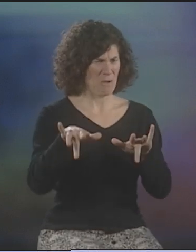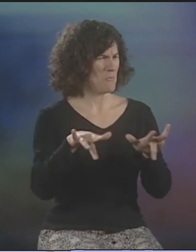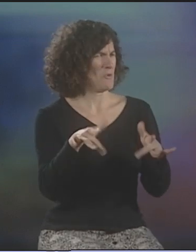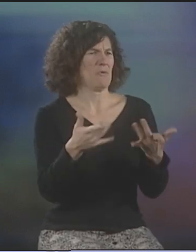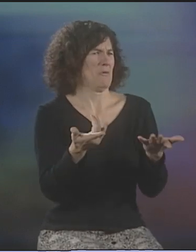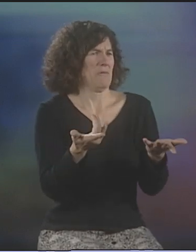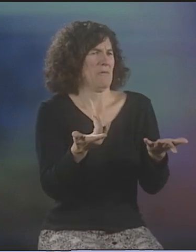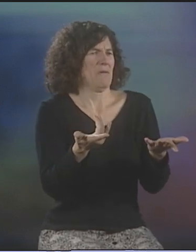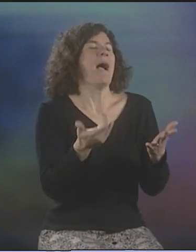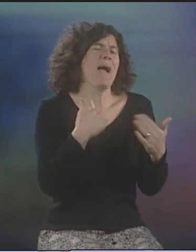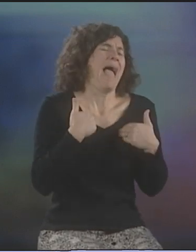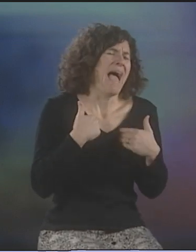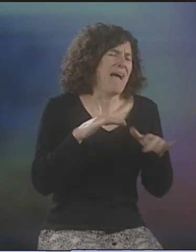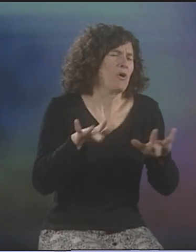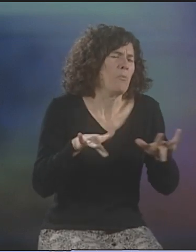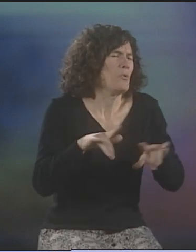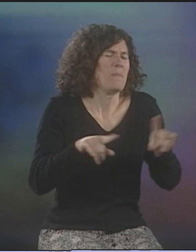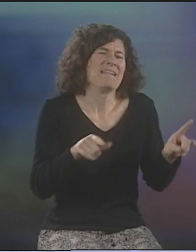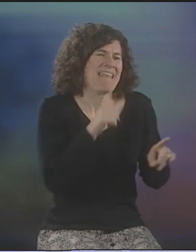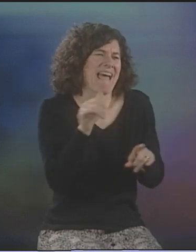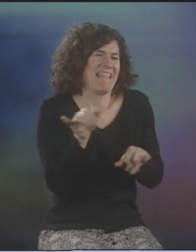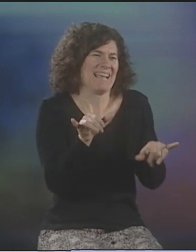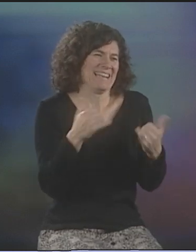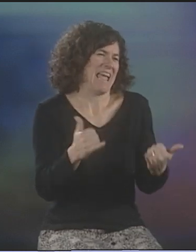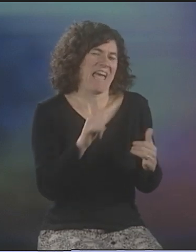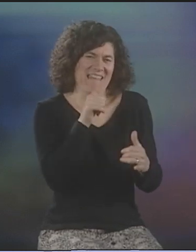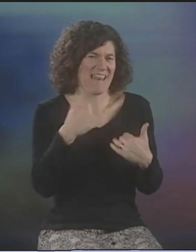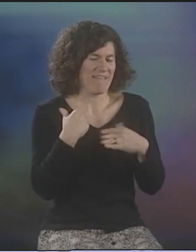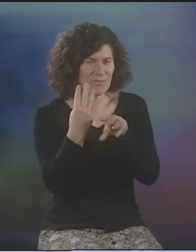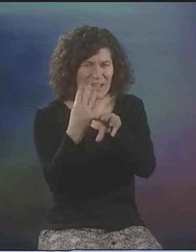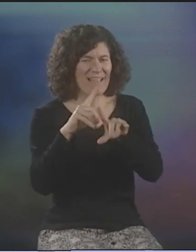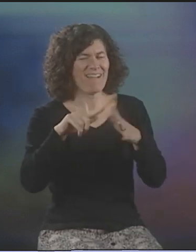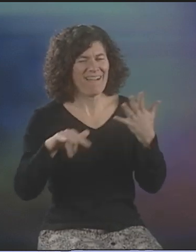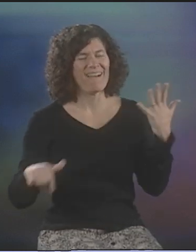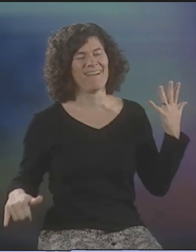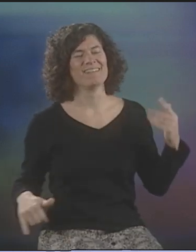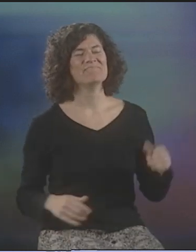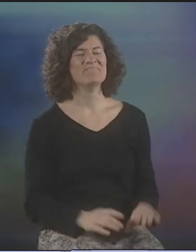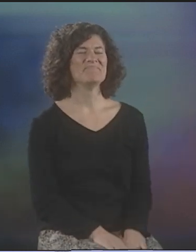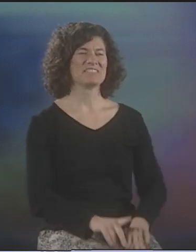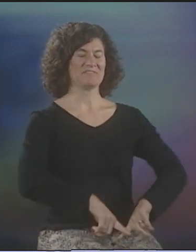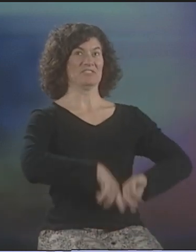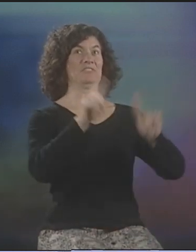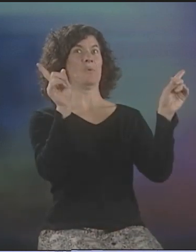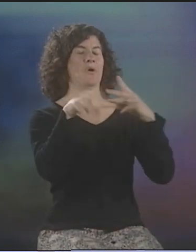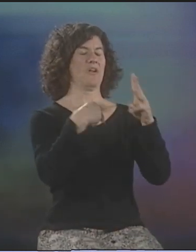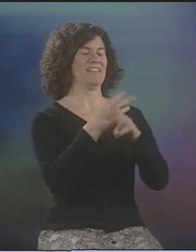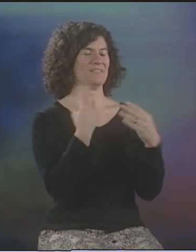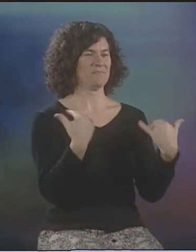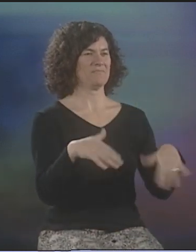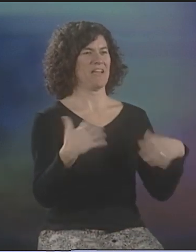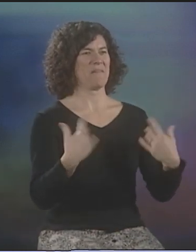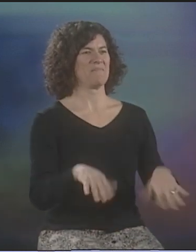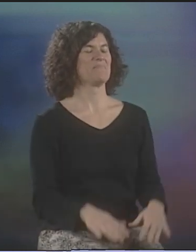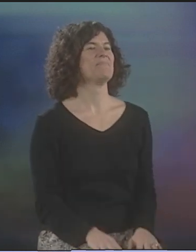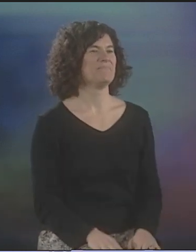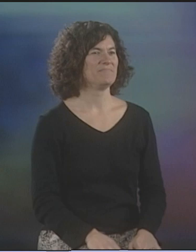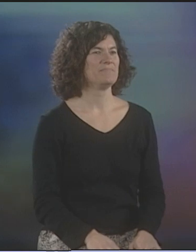I MEAN, THERE WERE COMPUTERS, BUT NOT LIKE NOW, YOU KNOW, AND NOT RELAY AND VRS, SO, IT'S A WHOLE DIFFERENT TECHNOLOGICAL WORLD WE LIVE IN NOW.